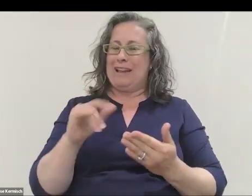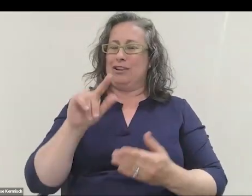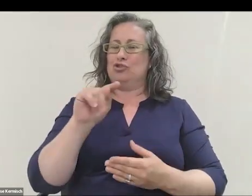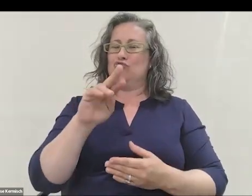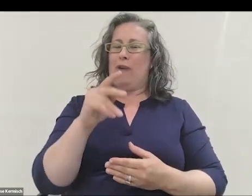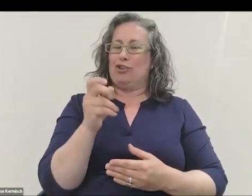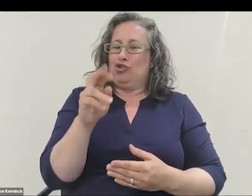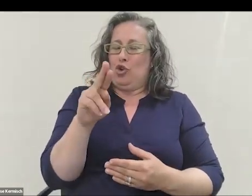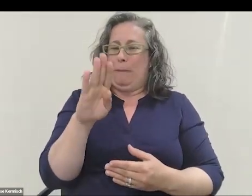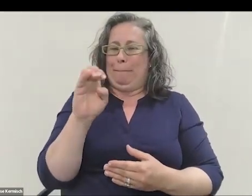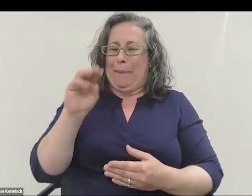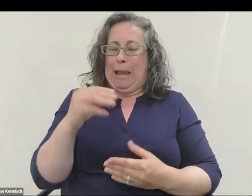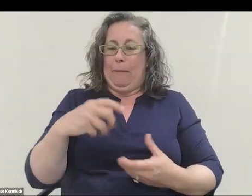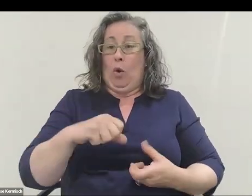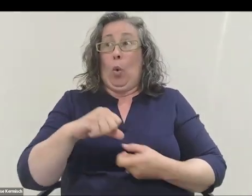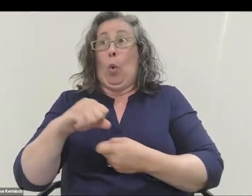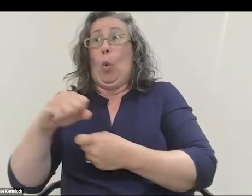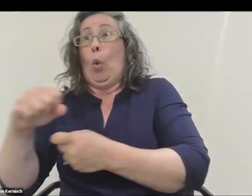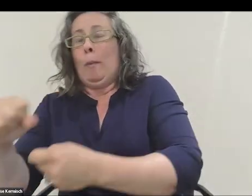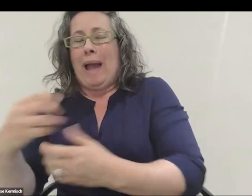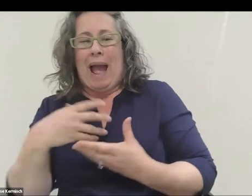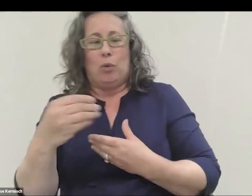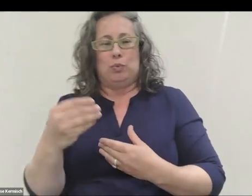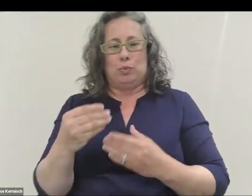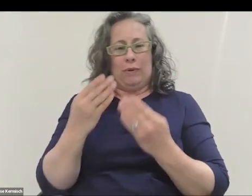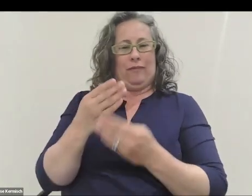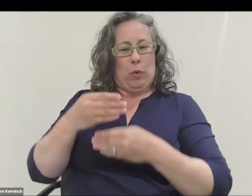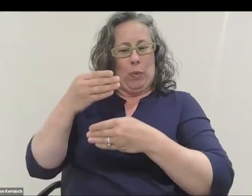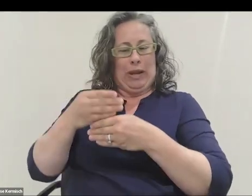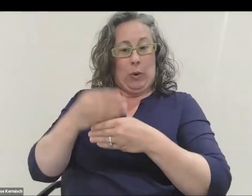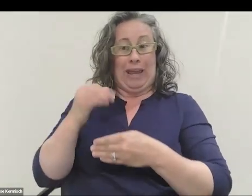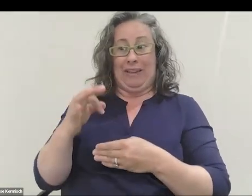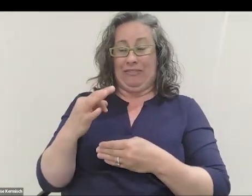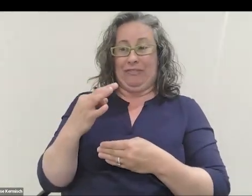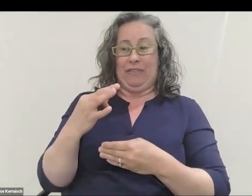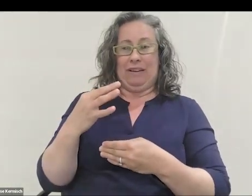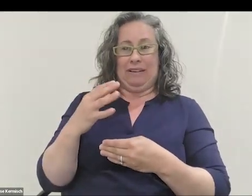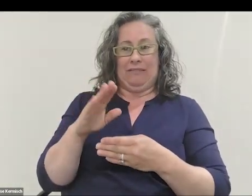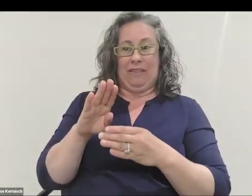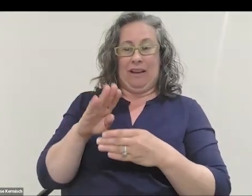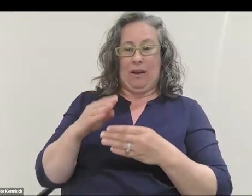pulling on my chest, pulling me out. If the window or the door had been open, I literally would have stepped outside.